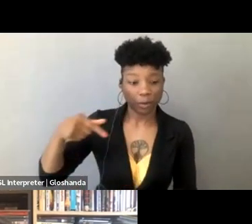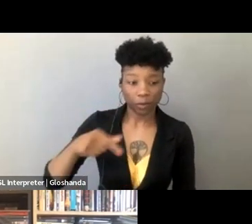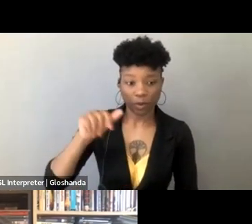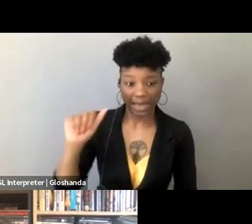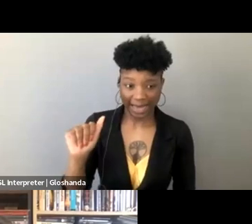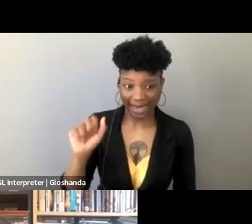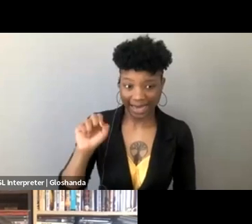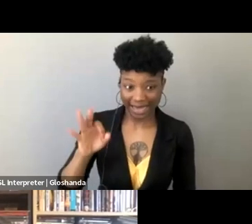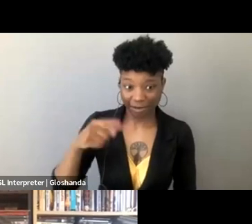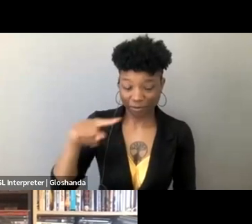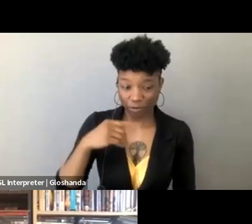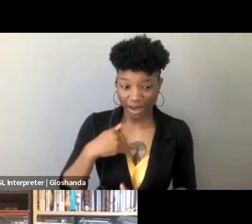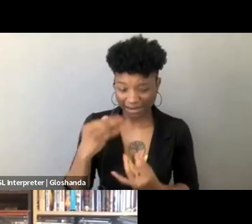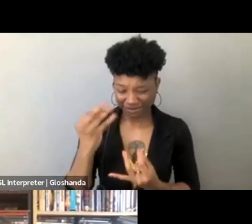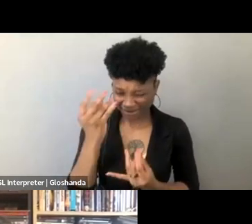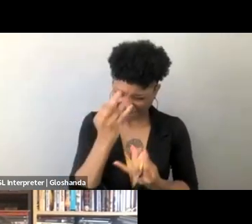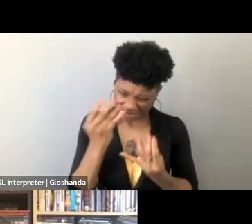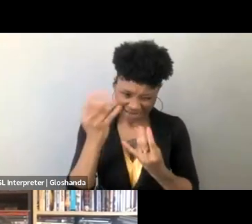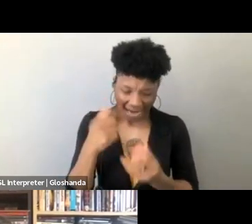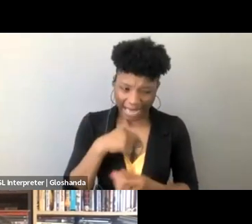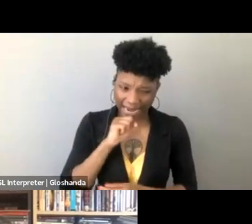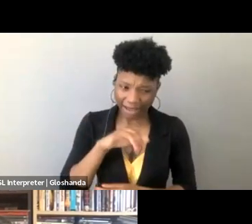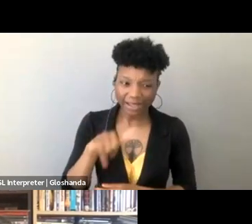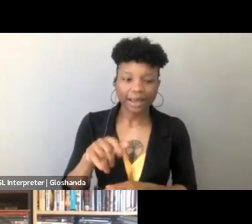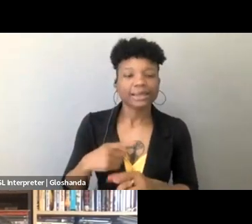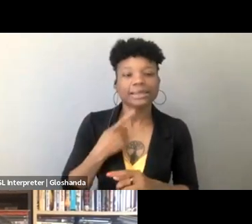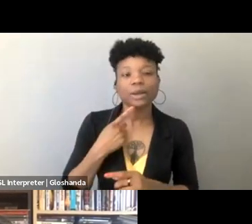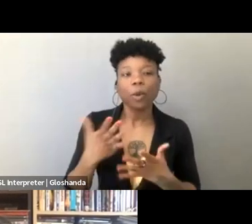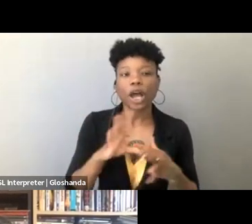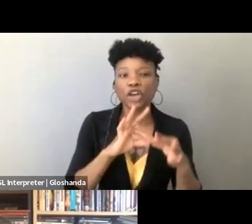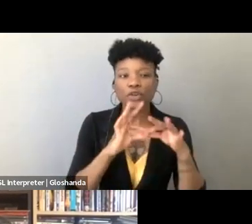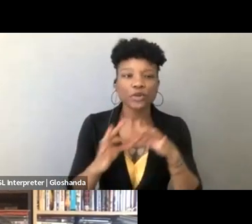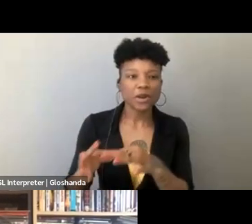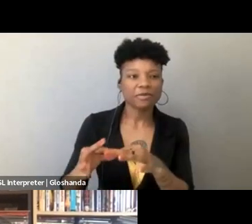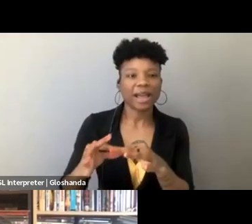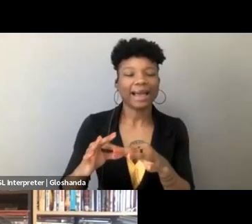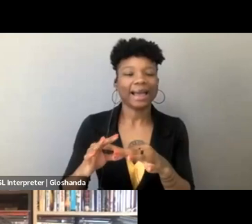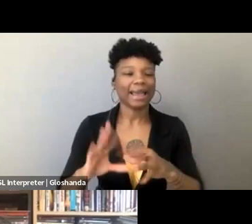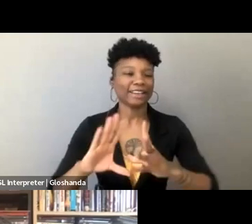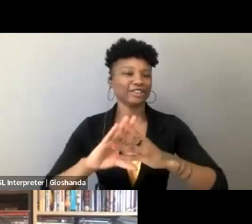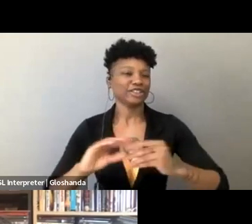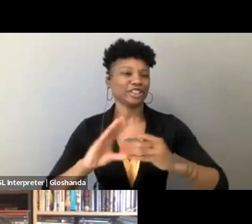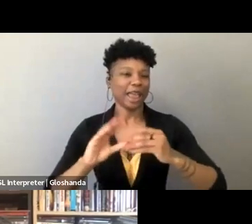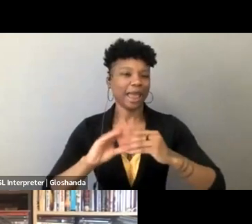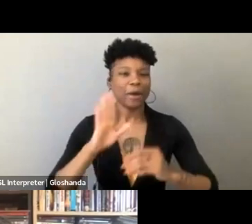if you have a burning thought that I love, is, "What unifying chant would you scream if you were leading